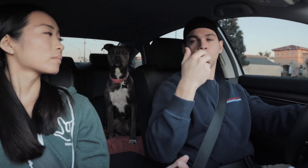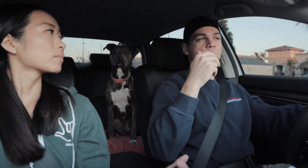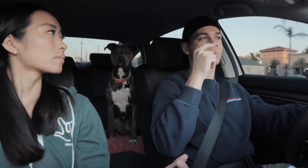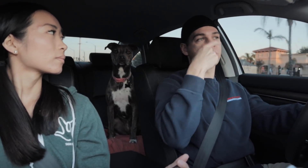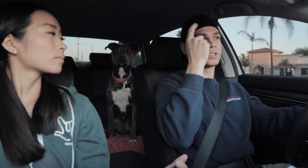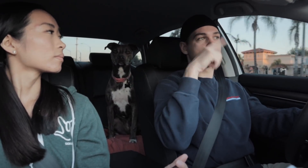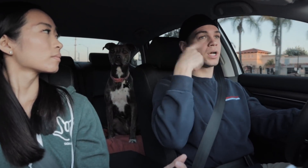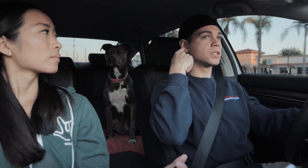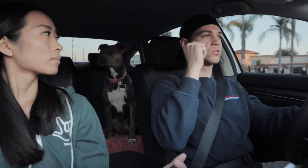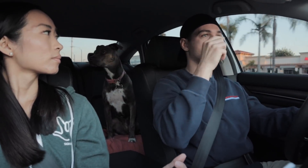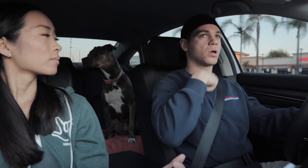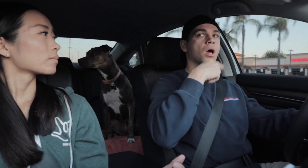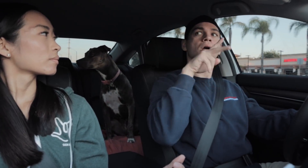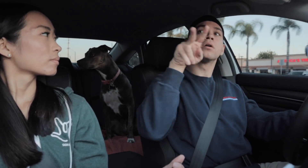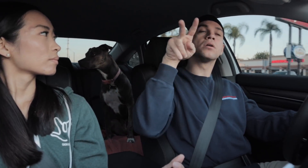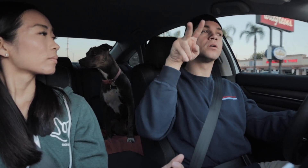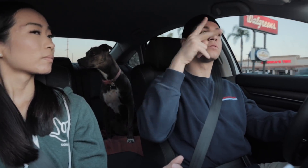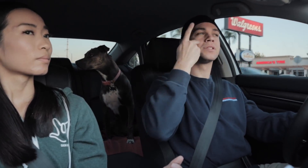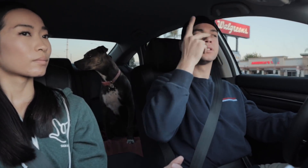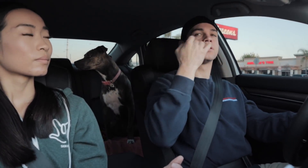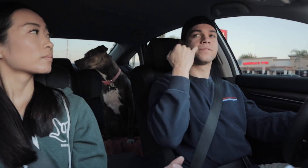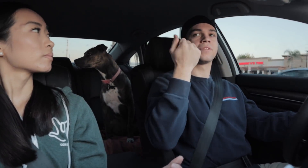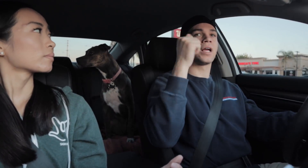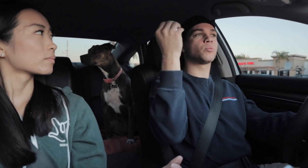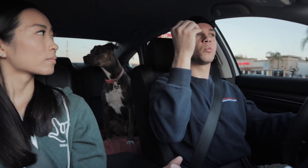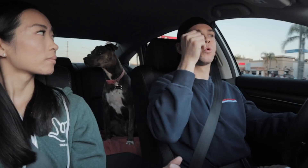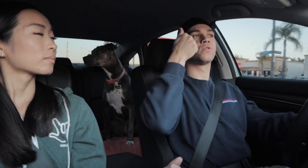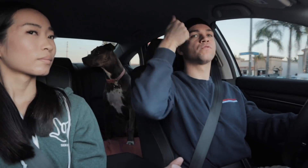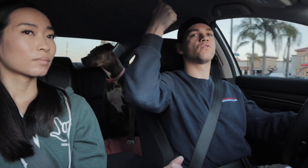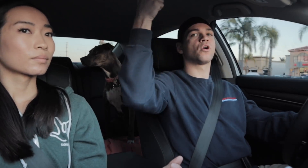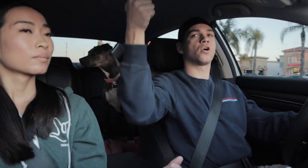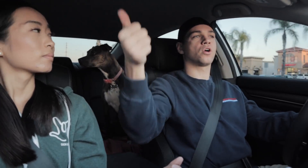because I can't hear so I try to look as far I can to see if there are any more emergency vehicles